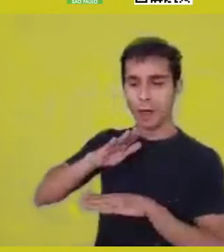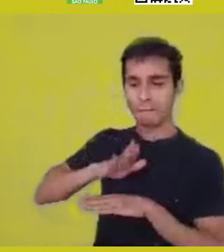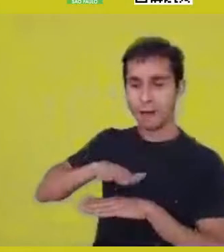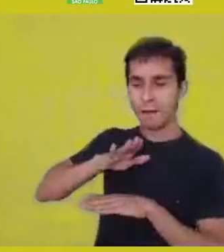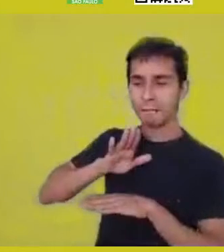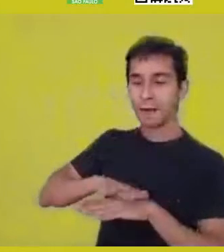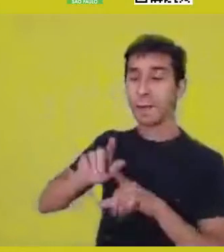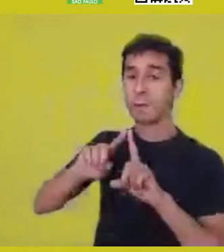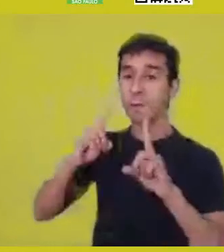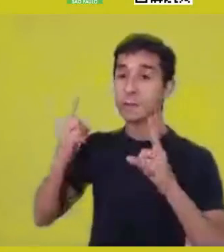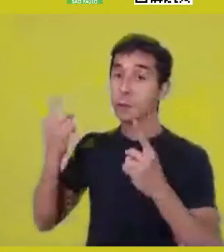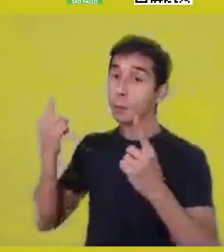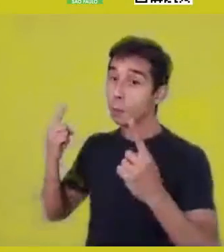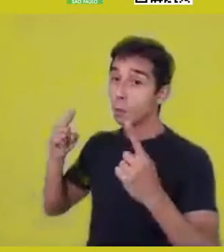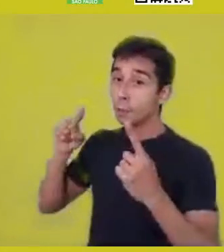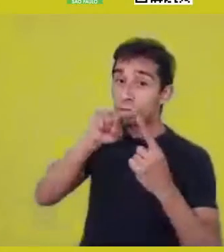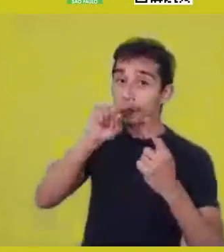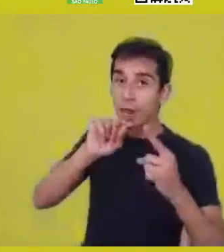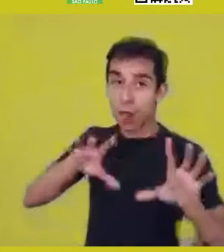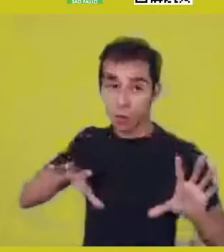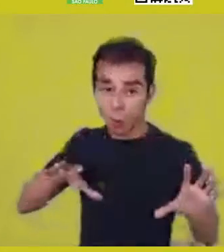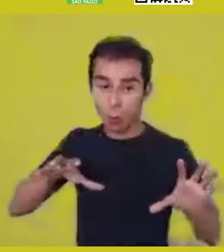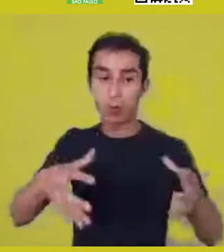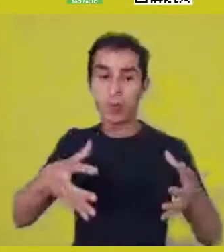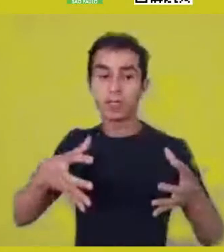as long as it doesn’t violate the whole, the others.